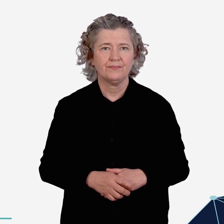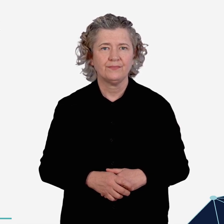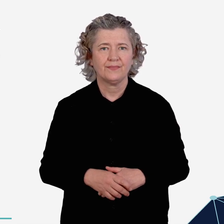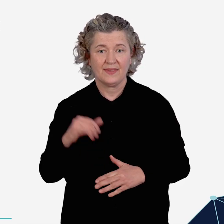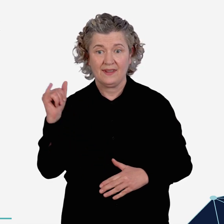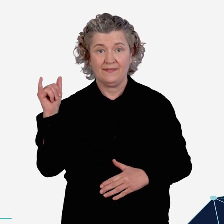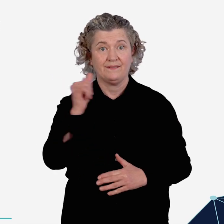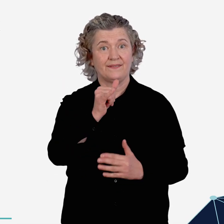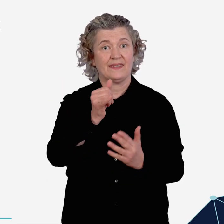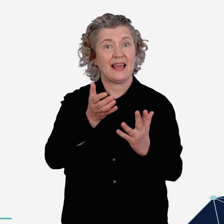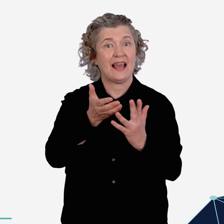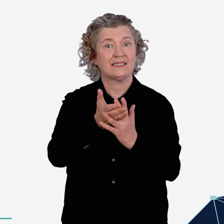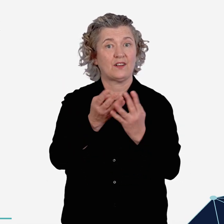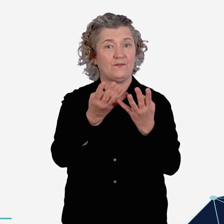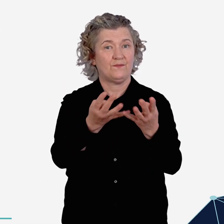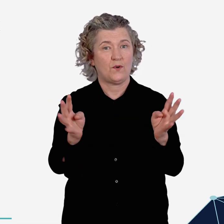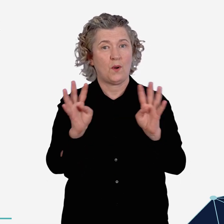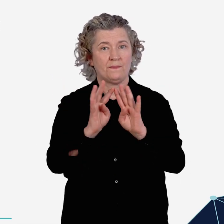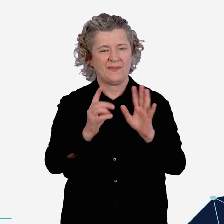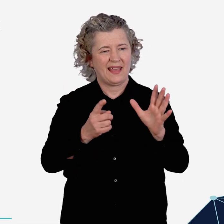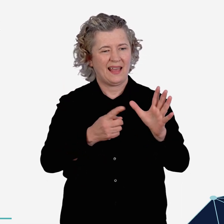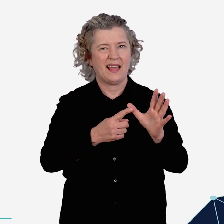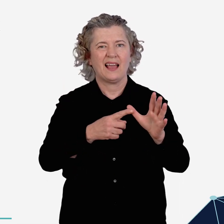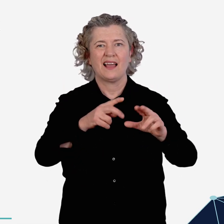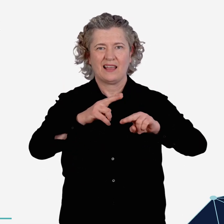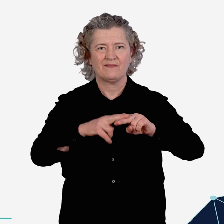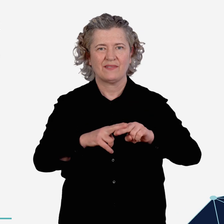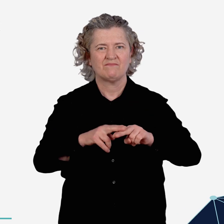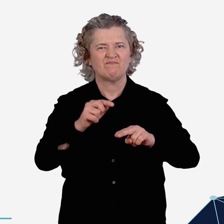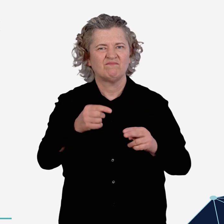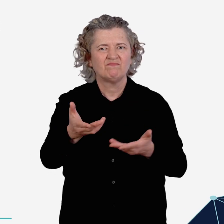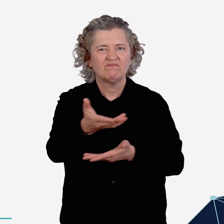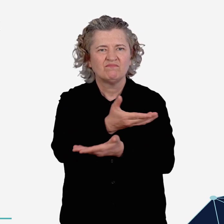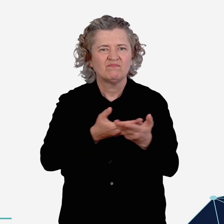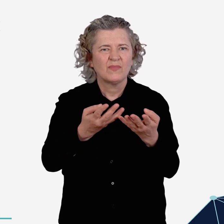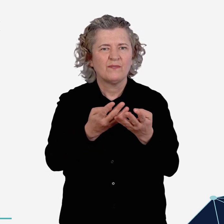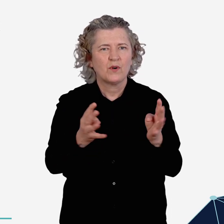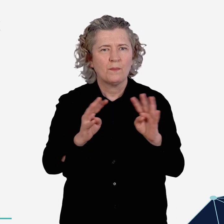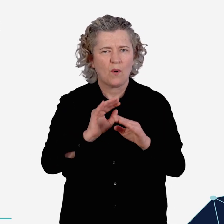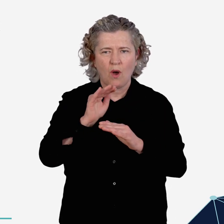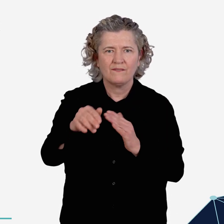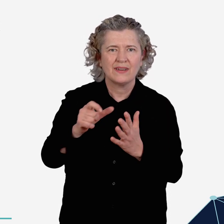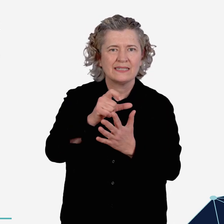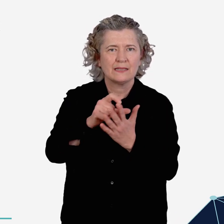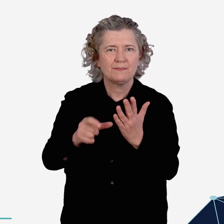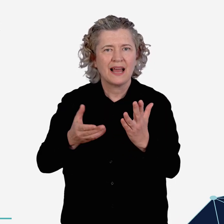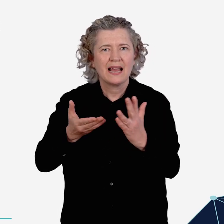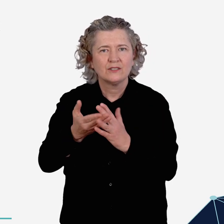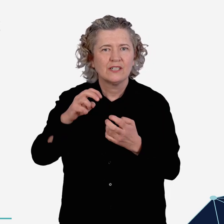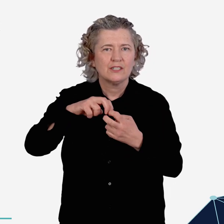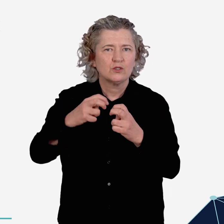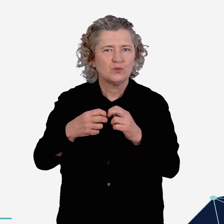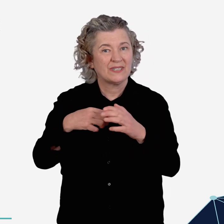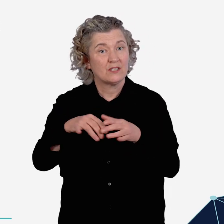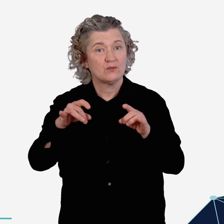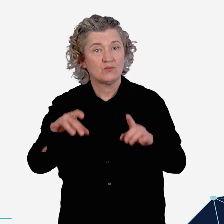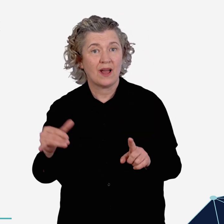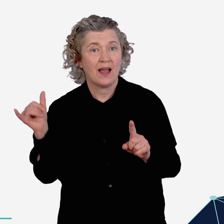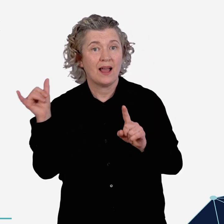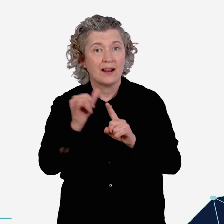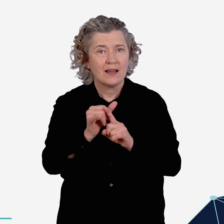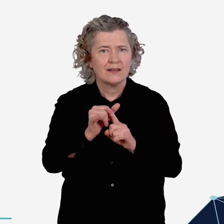The Aviation Access Forum (AAF) is a consultative forum on disability access issues in Australian aviation,